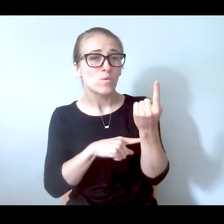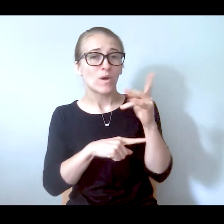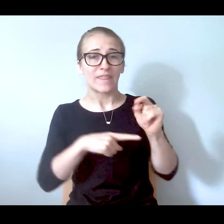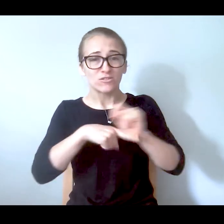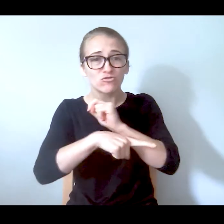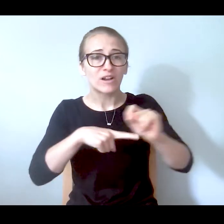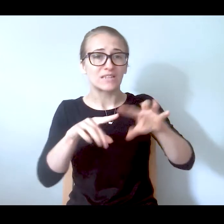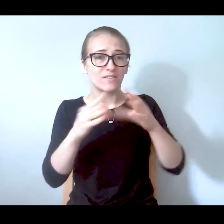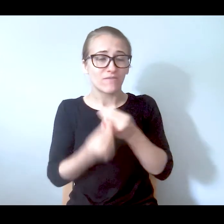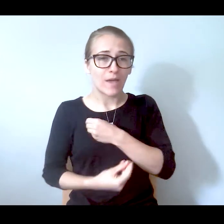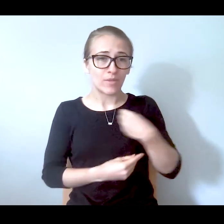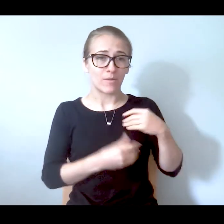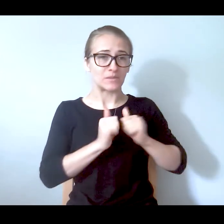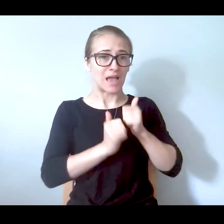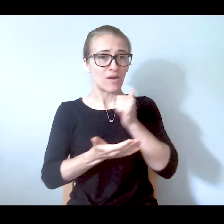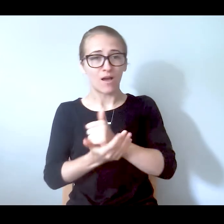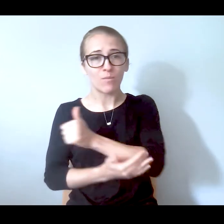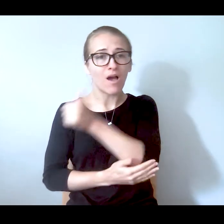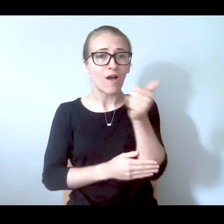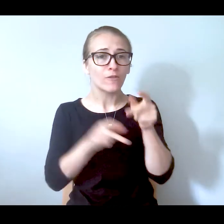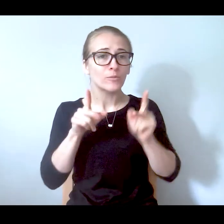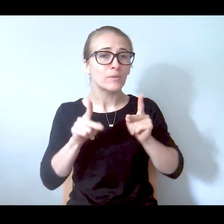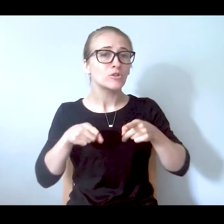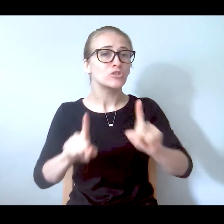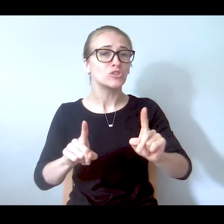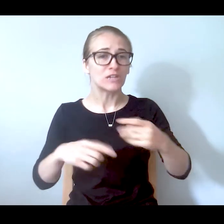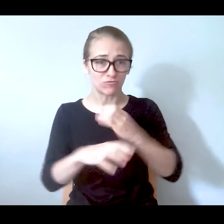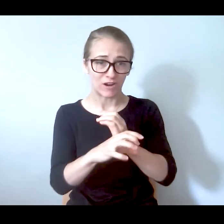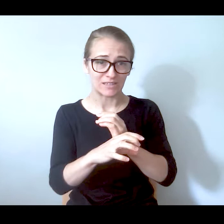people in crisis. And we receive little to minimal